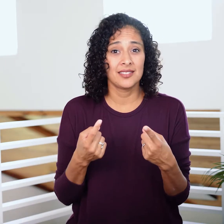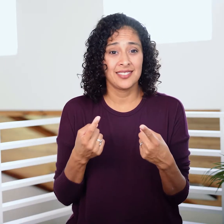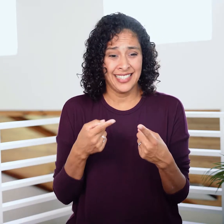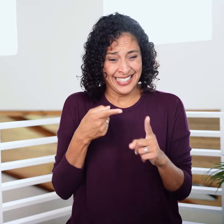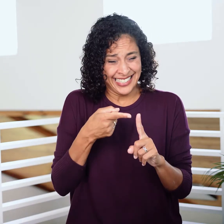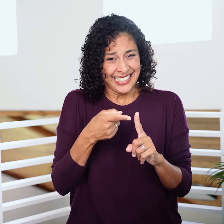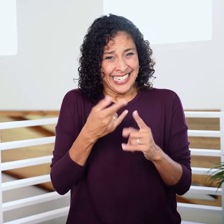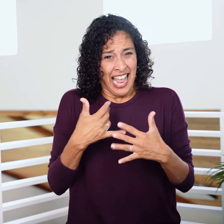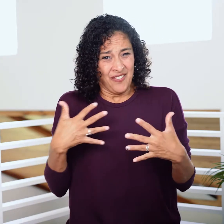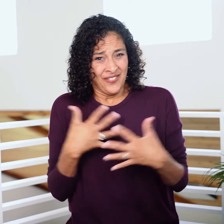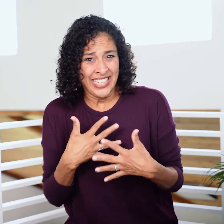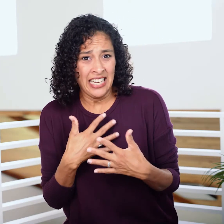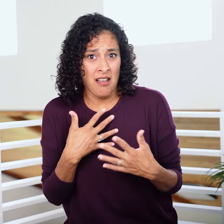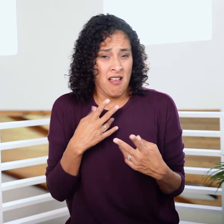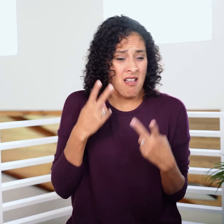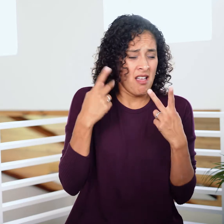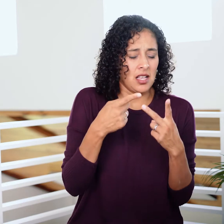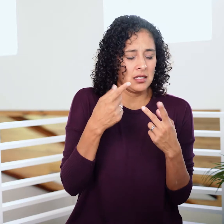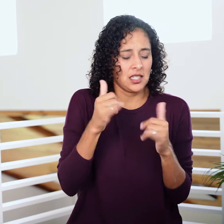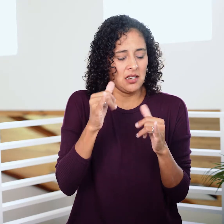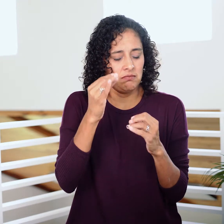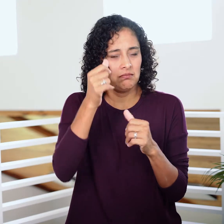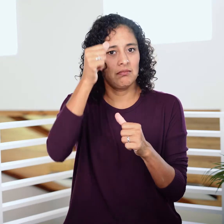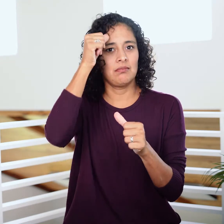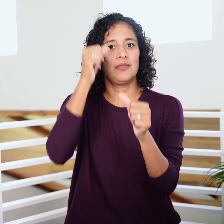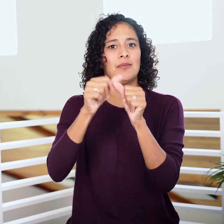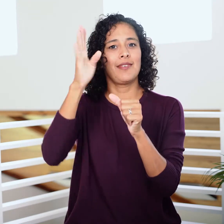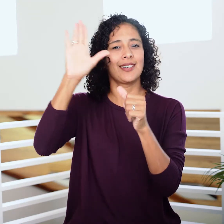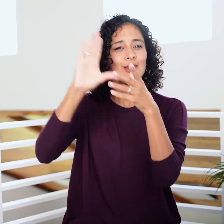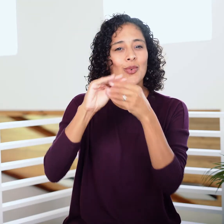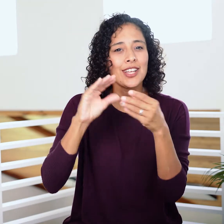In the midst of fearing the worst, he recalls God’s words